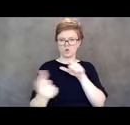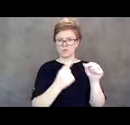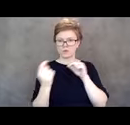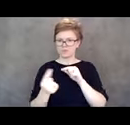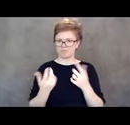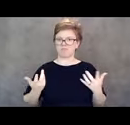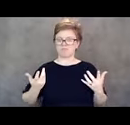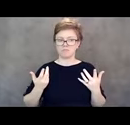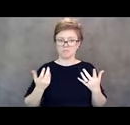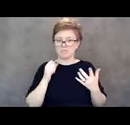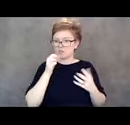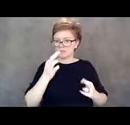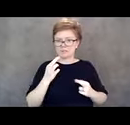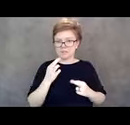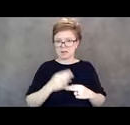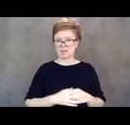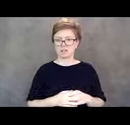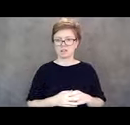and making it hard for my mom to come visit me.